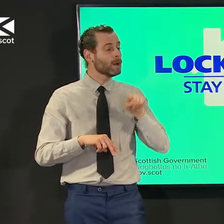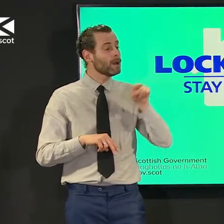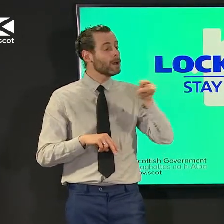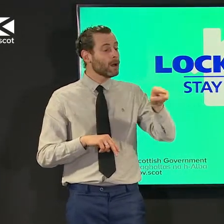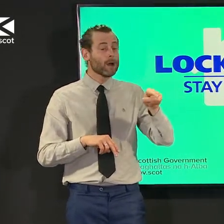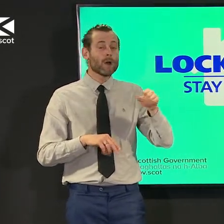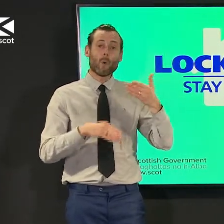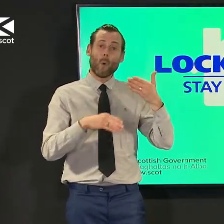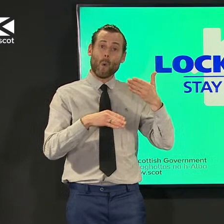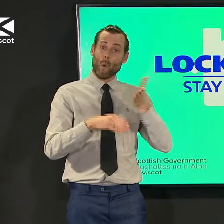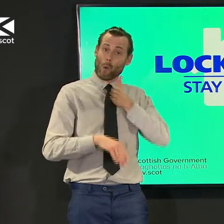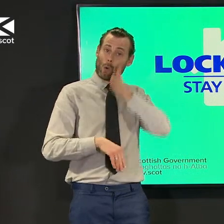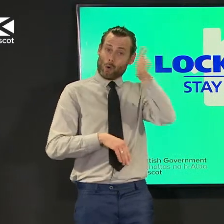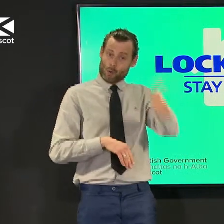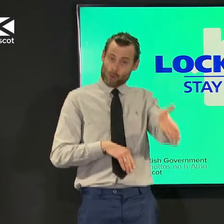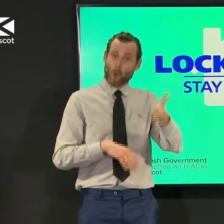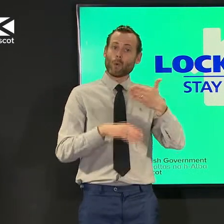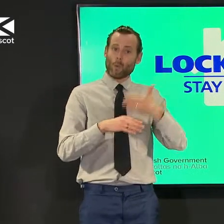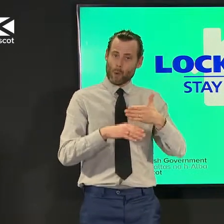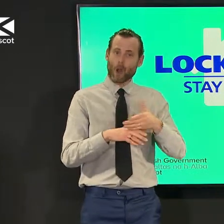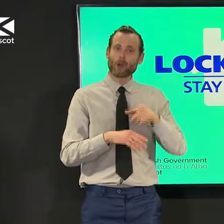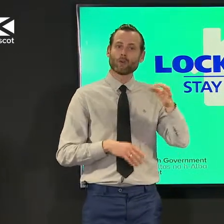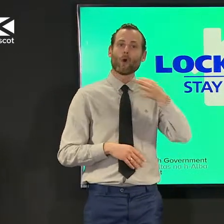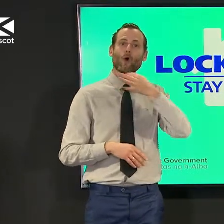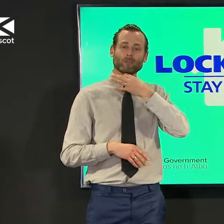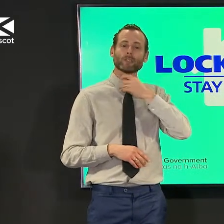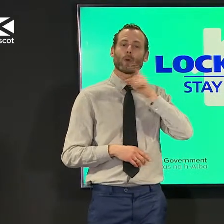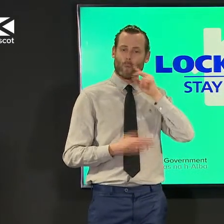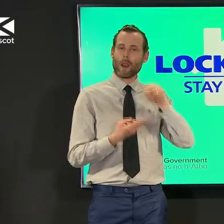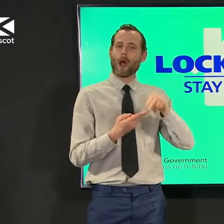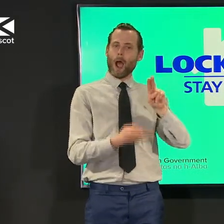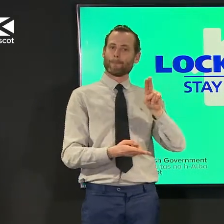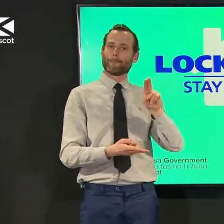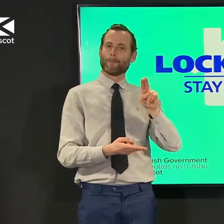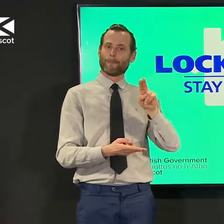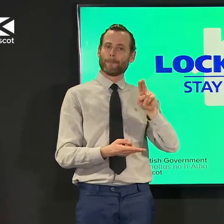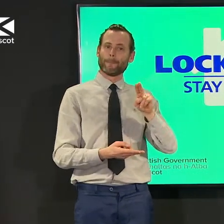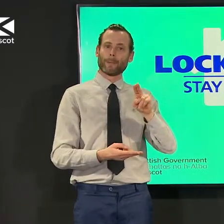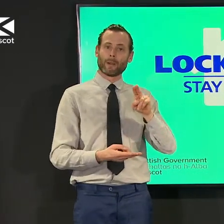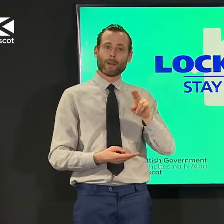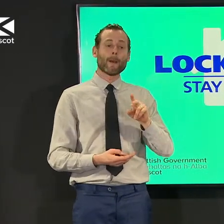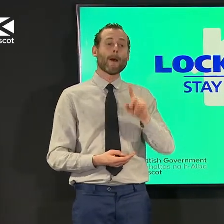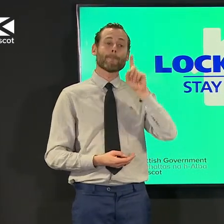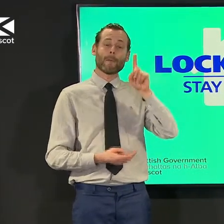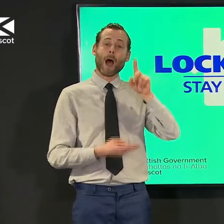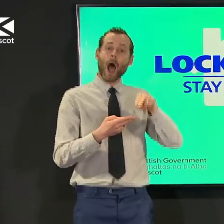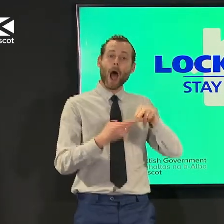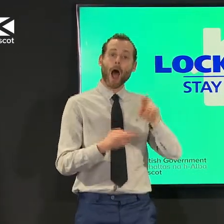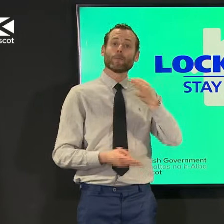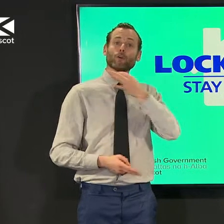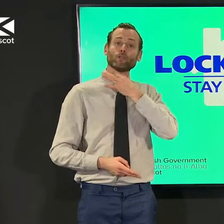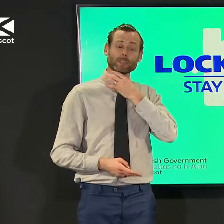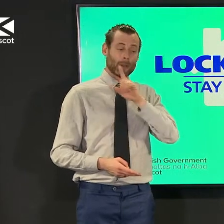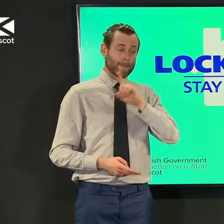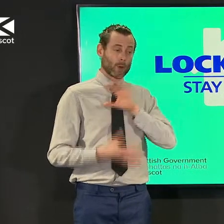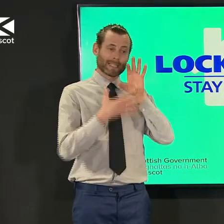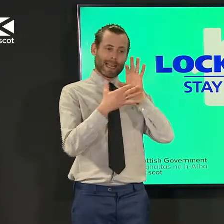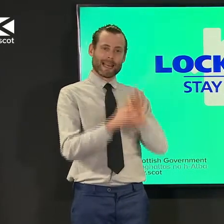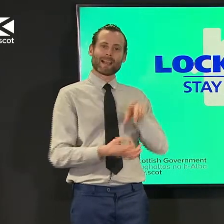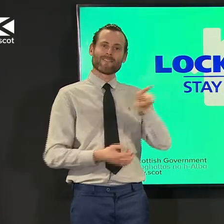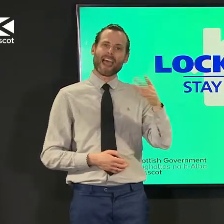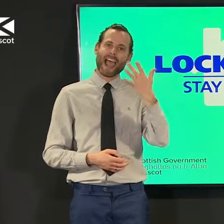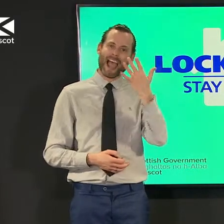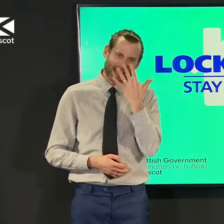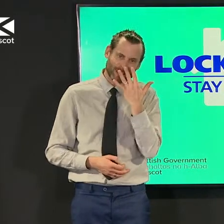job they're at higher risk above all because of their age and it's not beyond the wit